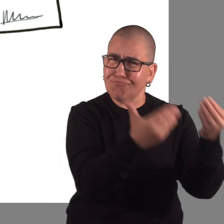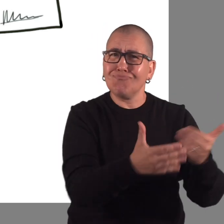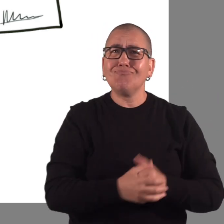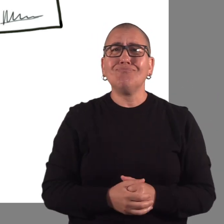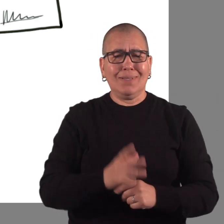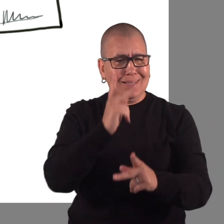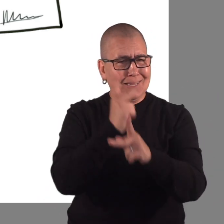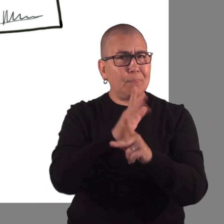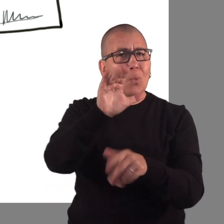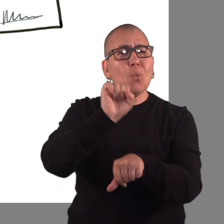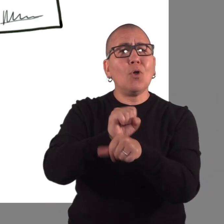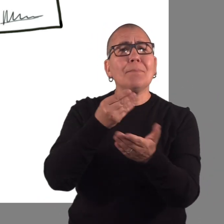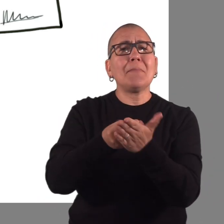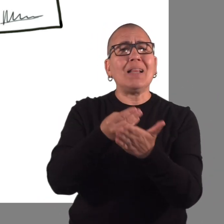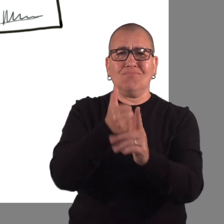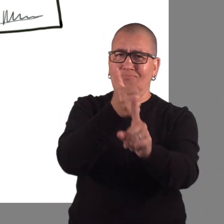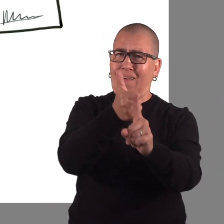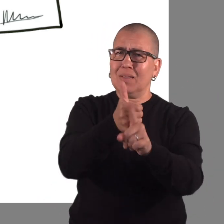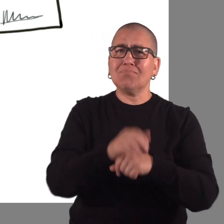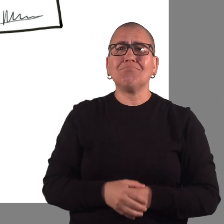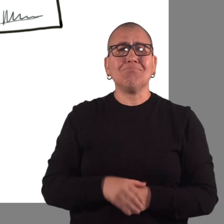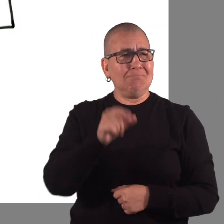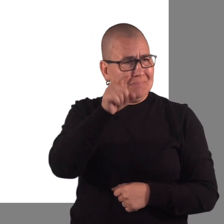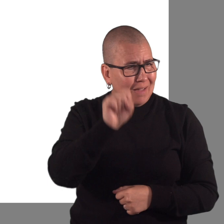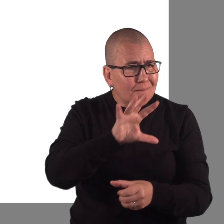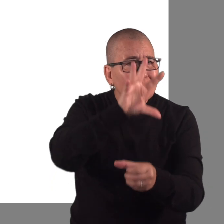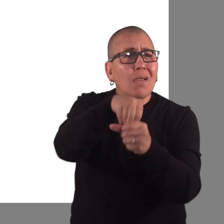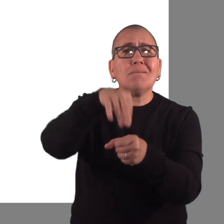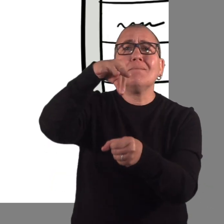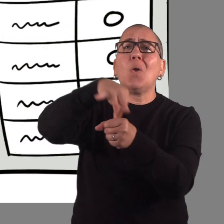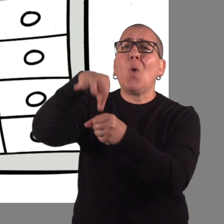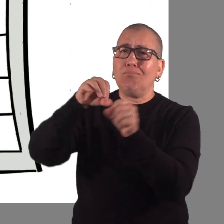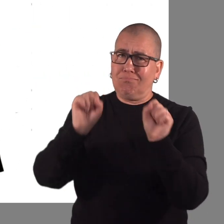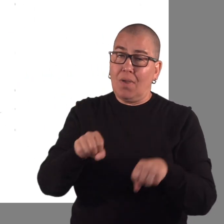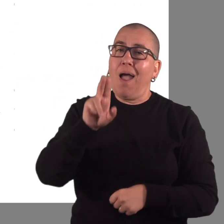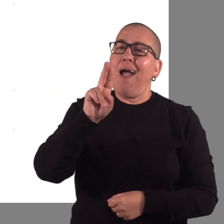to keep your wages, and to vote –